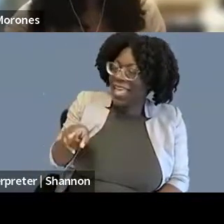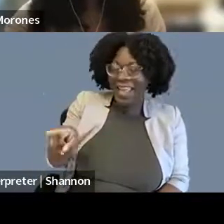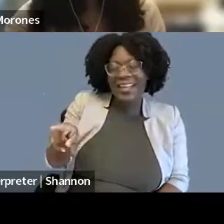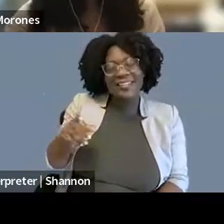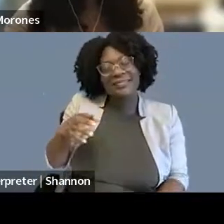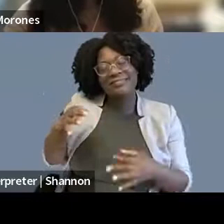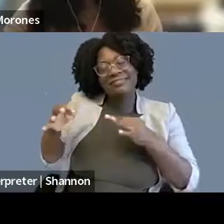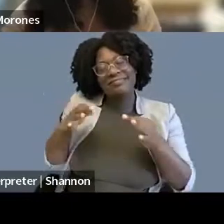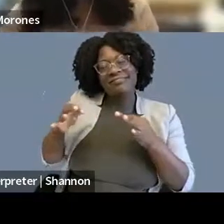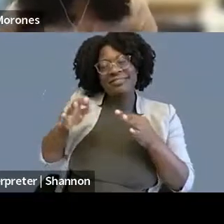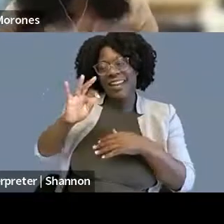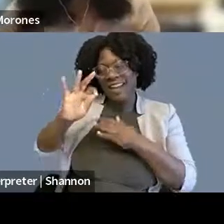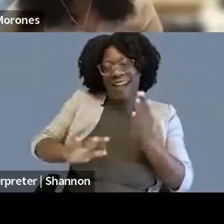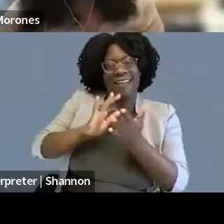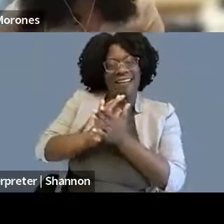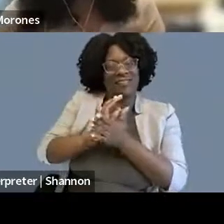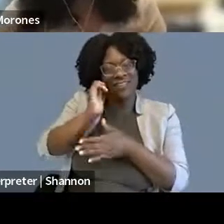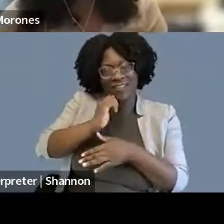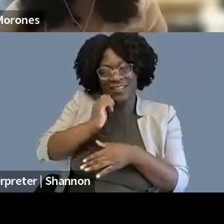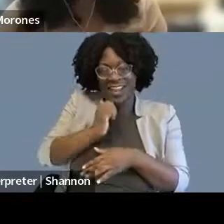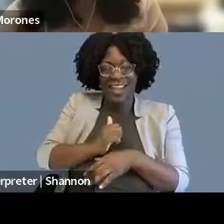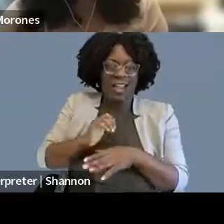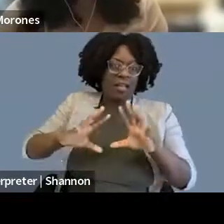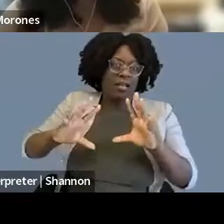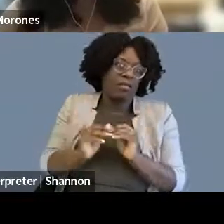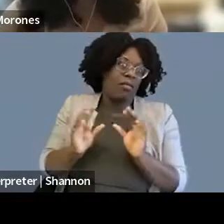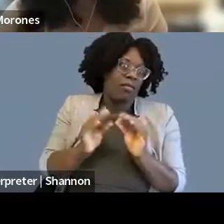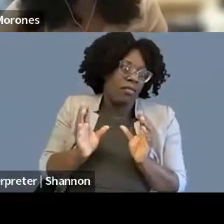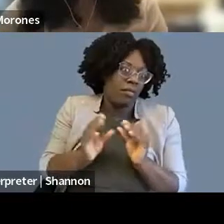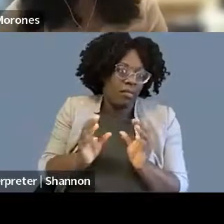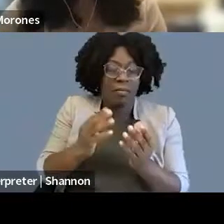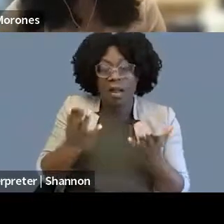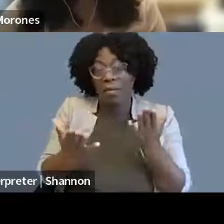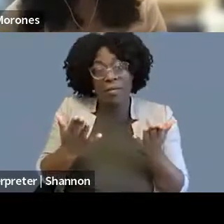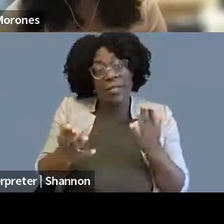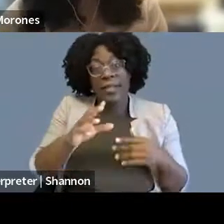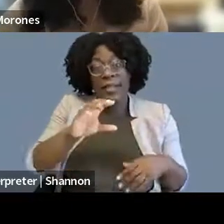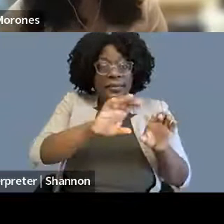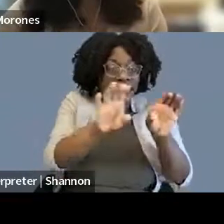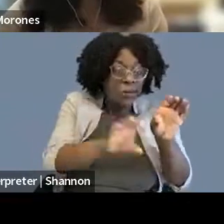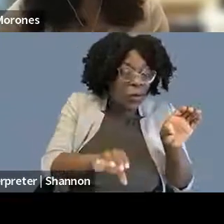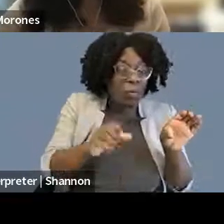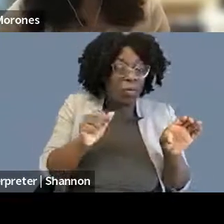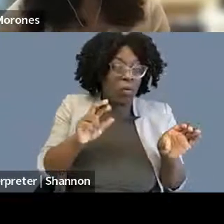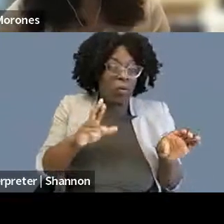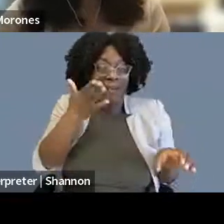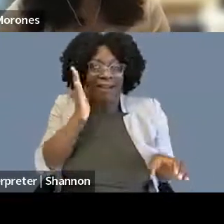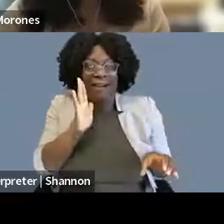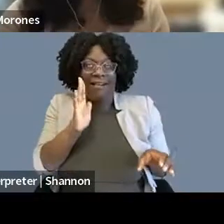in meetings potentially on Zoom or God forbid, Microsoft Teams, closing by being, like, this job is really fun, is sort of a necessary,